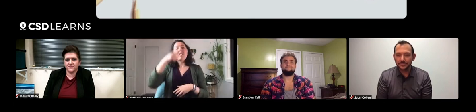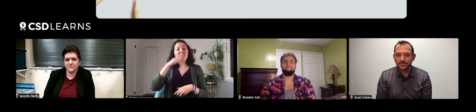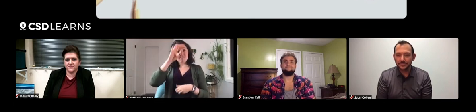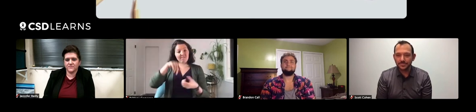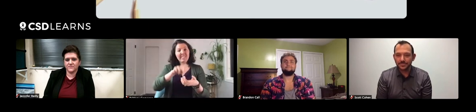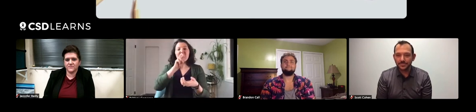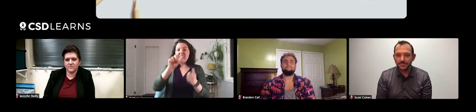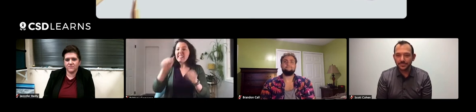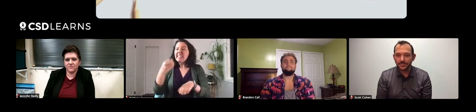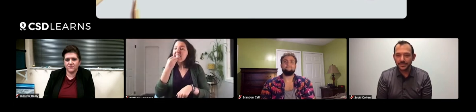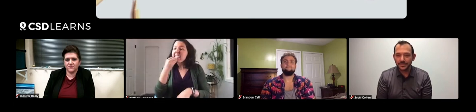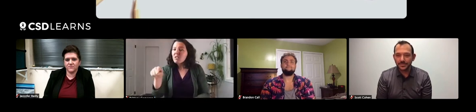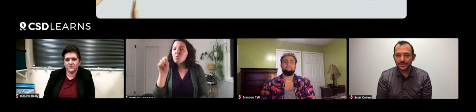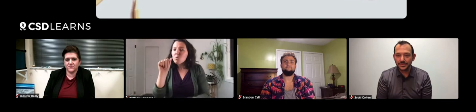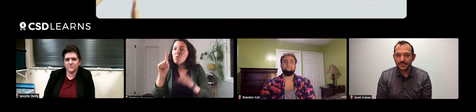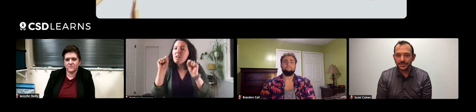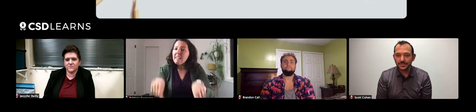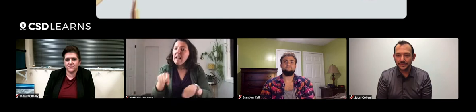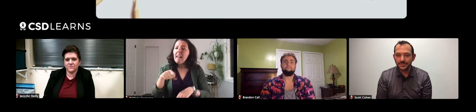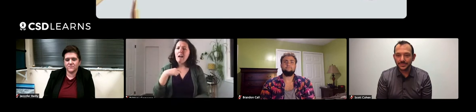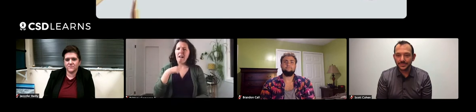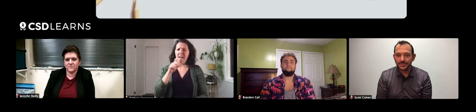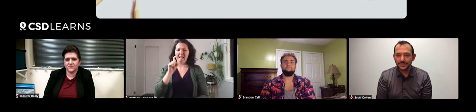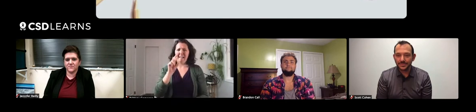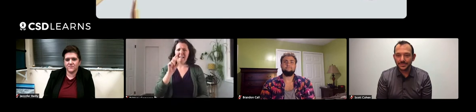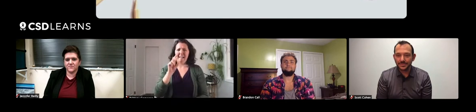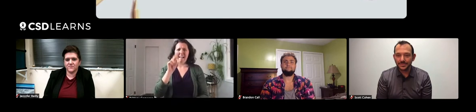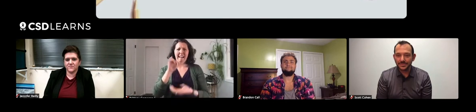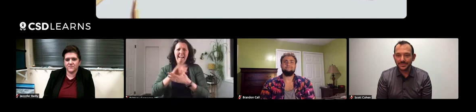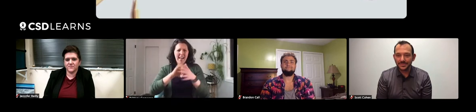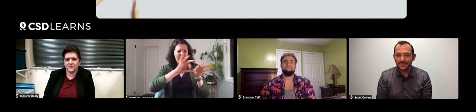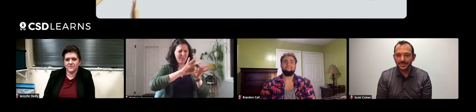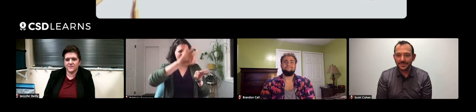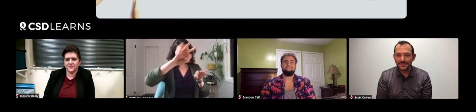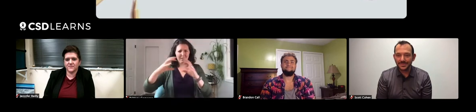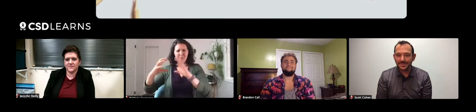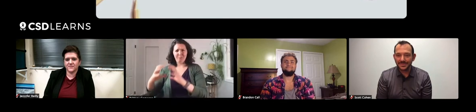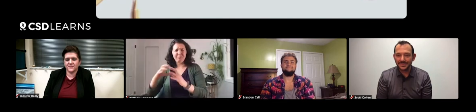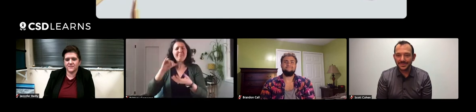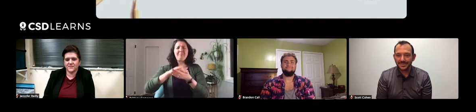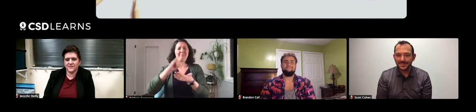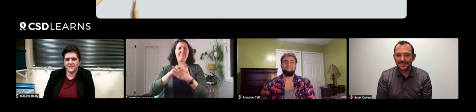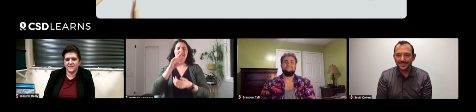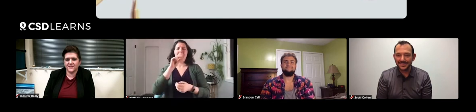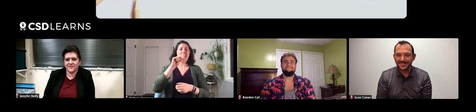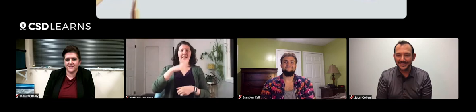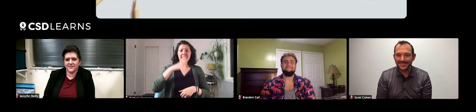"This snake can eat this big toad." And I thought that was impossible, it was a small snake and a huge toad.